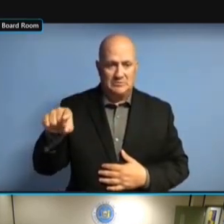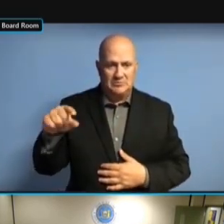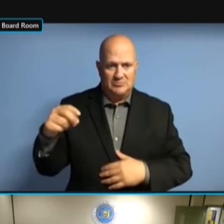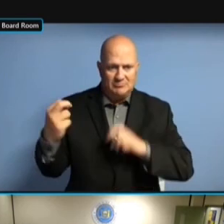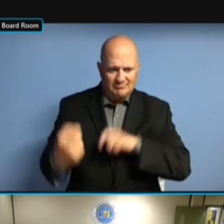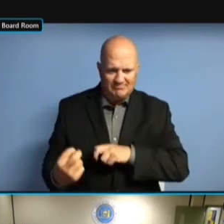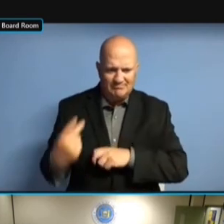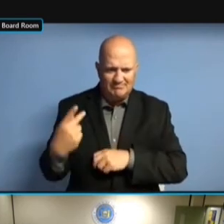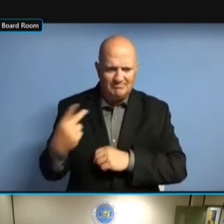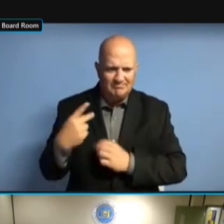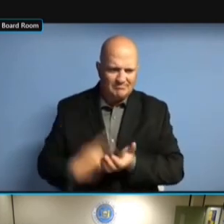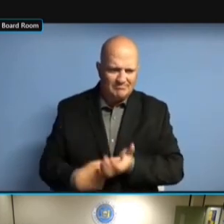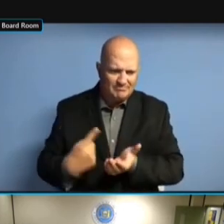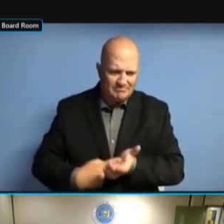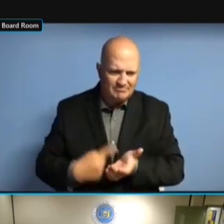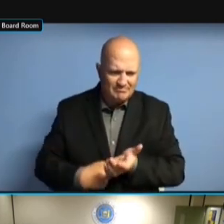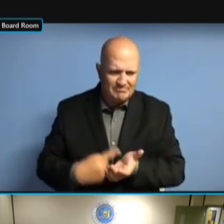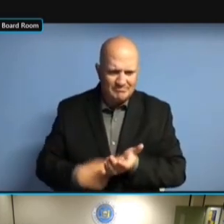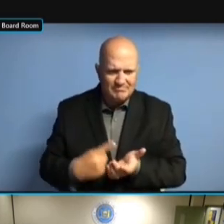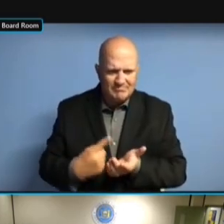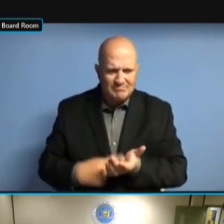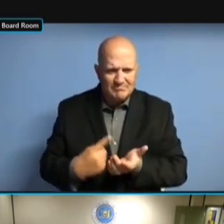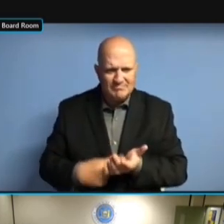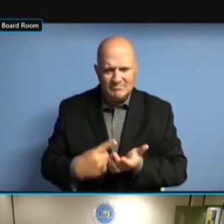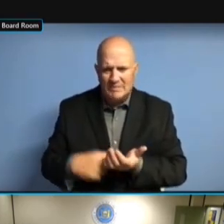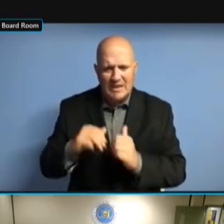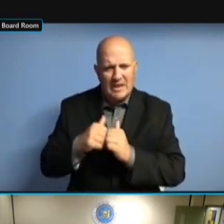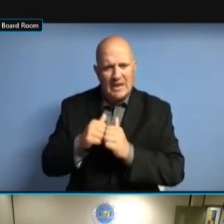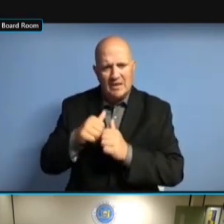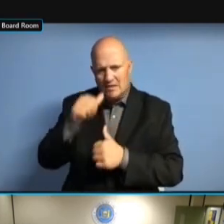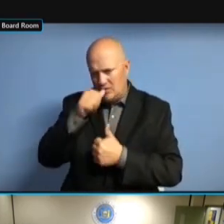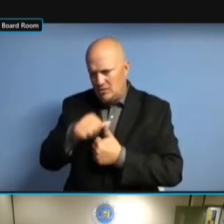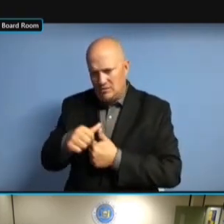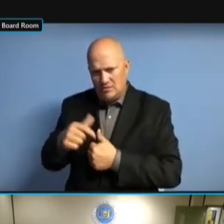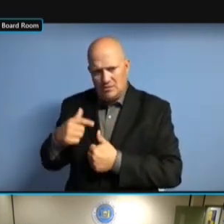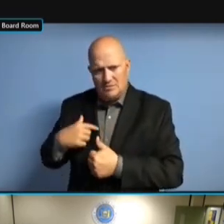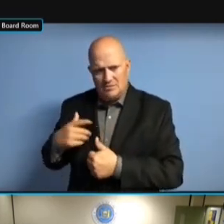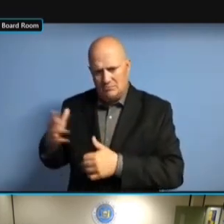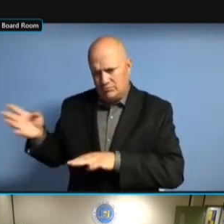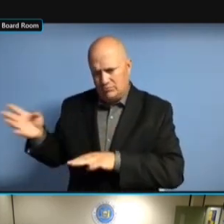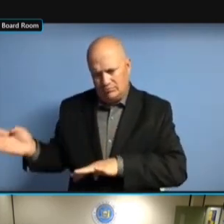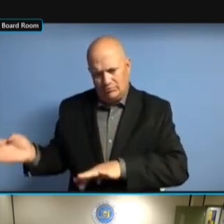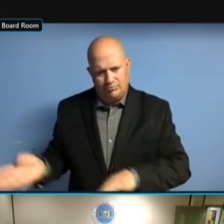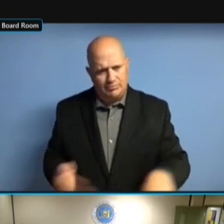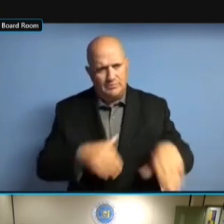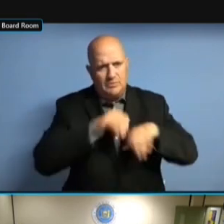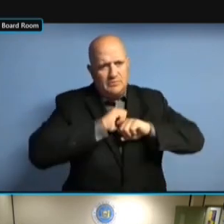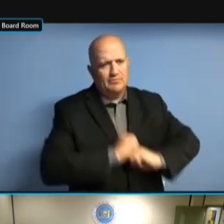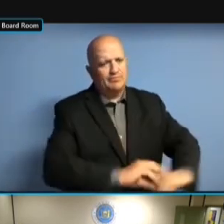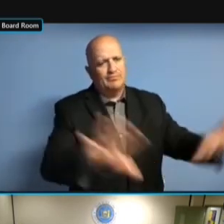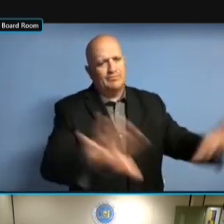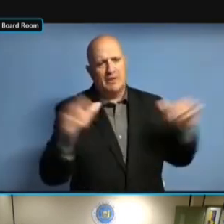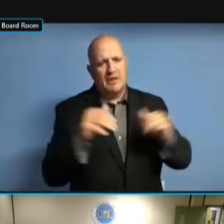OUT AND GETTING THE VOLUME OF LETTERS OUT THAT WE HAVE ON OUT AND GETTING THE VOLUME OF LETTERS OUT THAT WE HAVE ON A LETTERS OUT THAT WE HAVE ON A LETTERS OUT THAT WE HAVE ON A CERTIFIED LETTERS OUT THAT WE HAVE ON A CERTIFIED BASIS. CERTIFIED BASIS. CERTIFIED BASIS. I'VE CERTIFIED BASIS. I'VE REACHED CERTIFIED BASIS. I'VE REACHED OUT CERTIFIED BASIS. I'VE REACHED OUT TO CERTIFIED BASIS. I'VE REACHED OUT TO OGS. I'VE REACHED OUT TO OGS. I'VE REACHED OUT TO OGS. THEY I'VE REACHED OUT TO OGS. THEY DON'T I'VE REACHED OUT TO OGS. THEY DON'T MAIL I'VE REACHED OUT TO OGS. THEY DON'T MAIL OUT I'VE REACHED OUT TO OGS. THEY DON'T MAIL OUT CERTIFIED THEY DON'T MAIL OUT CERTIFIED